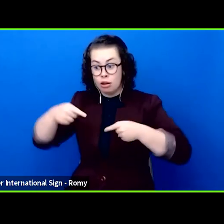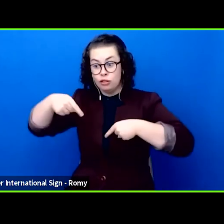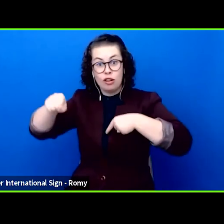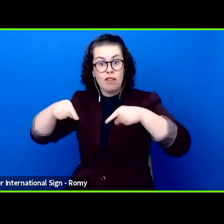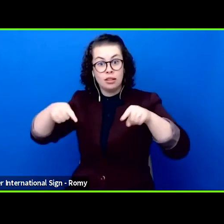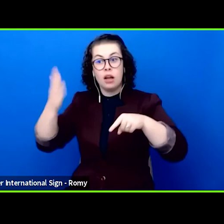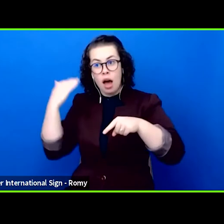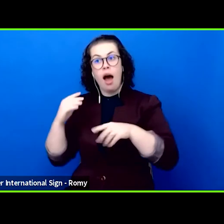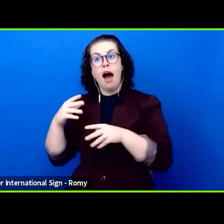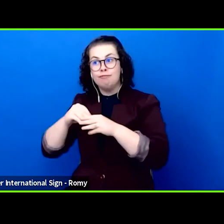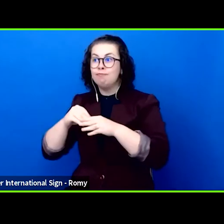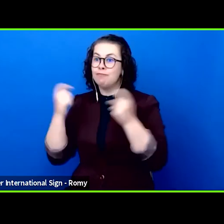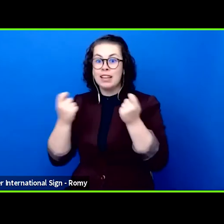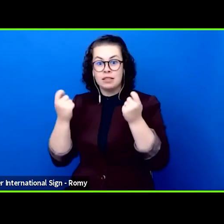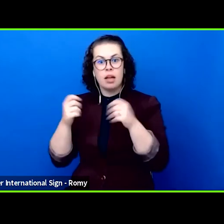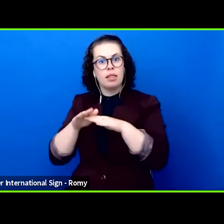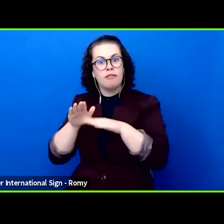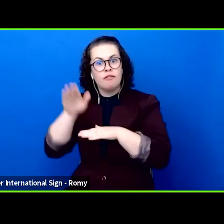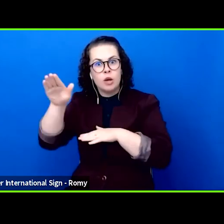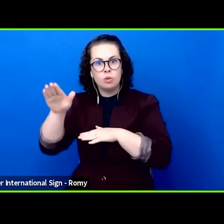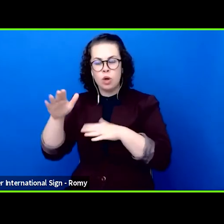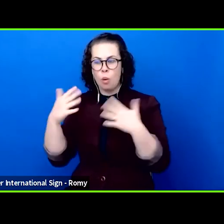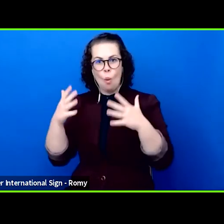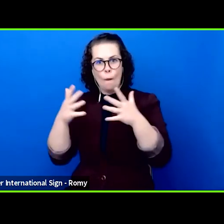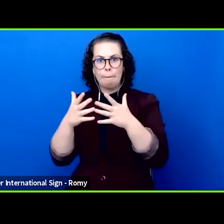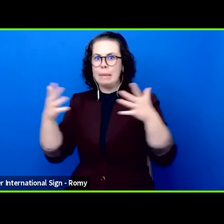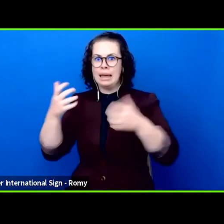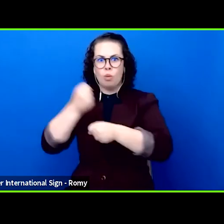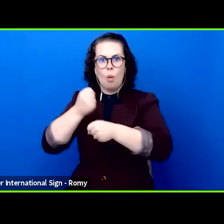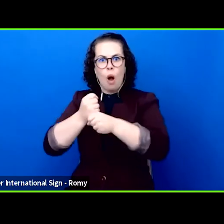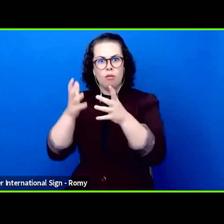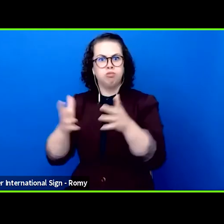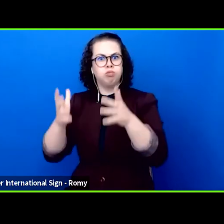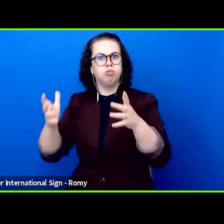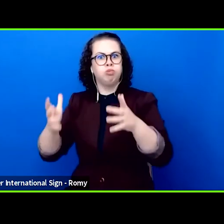such as Jonas Corell Petersen from Norway, Mara Gornicka from Poland,